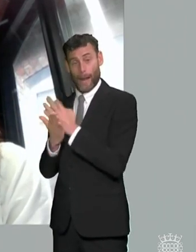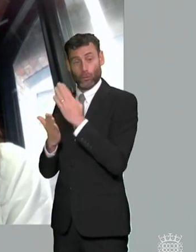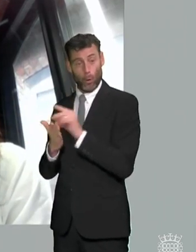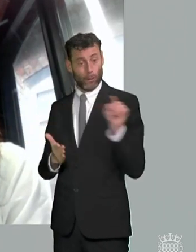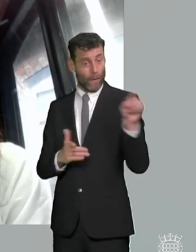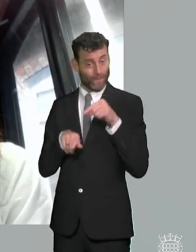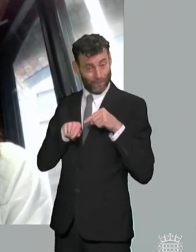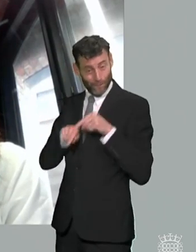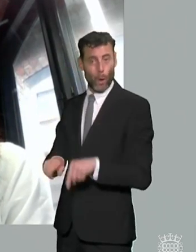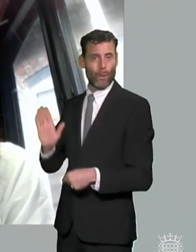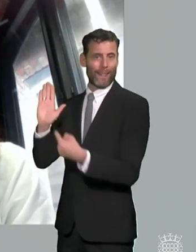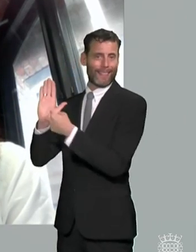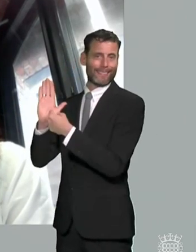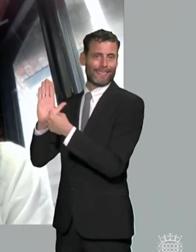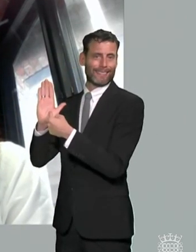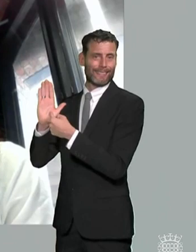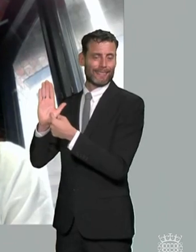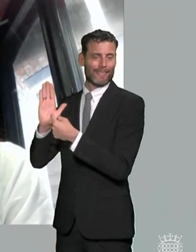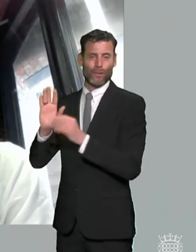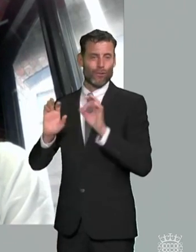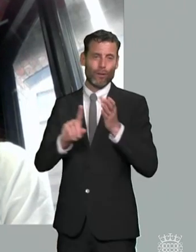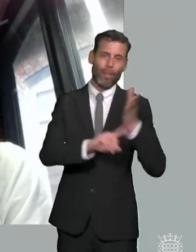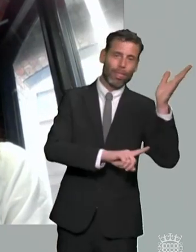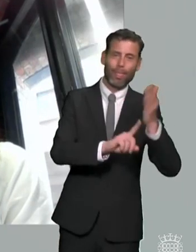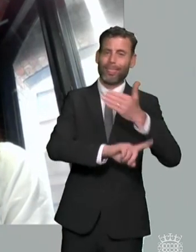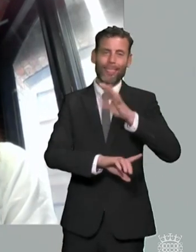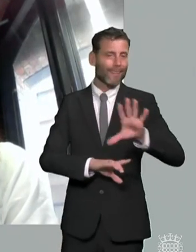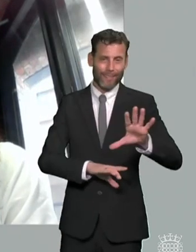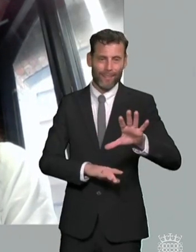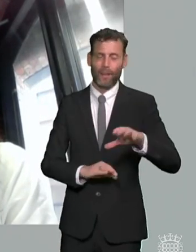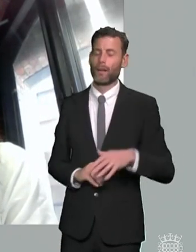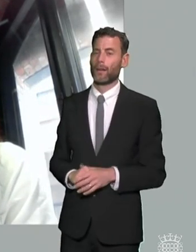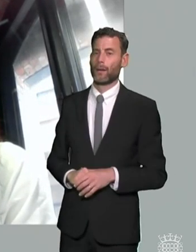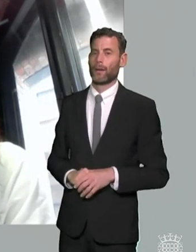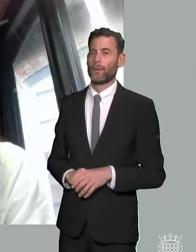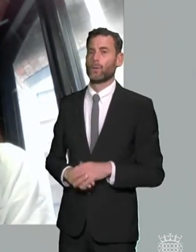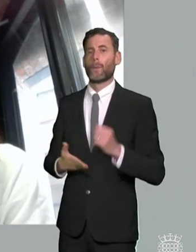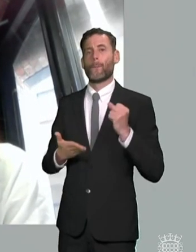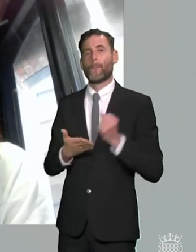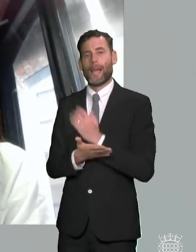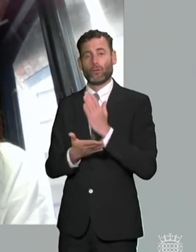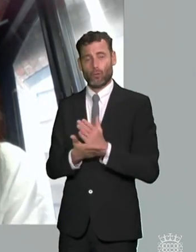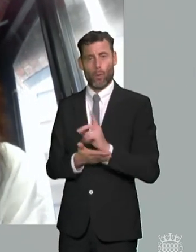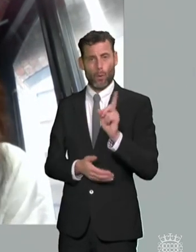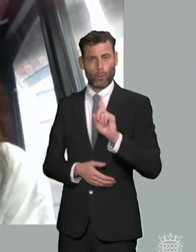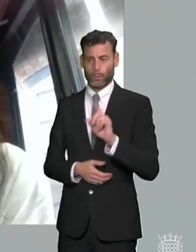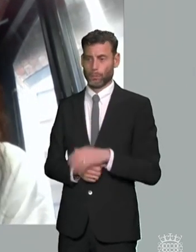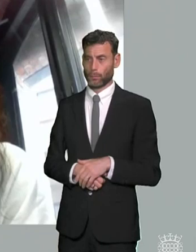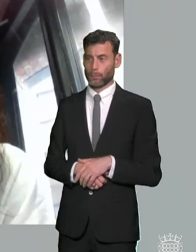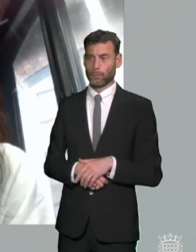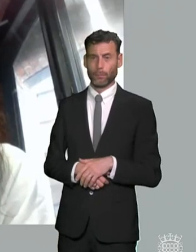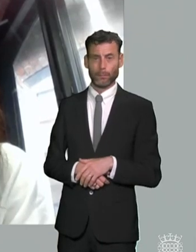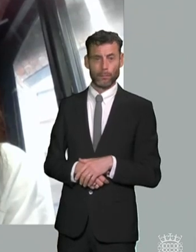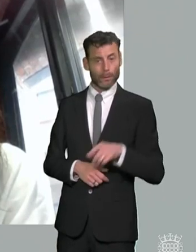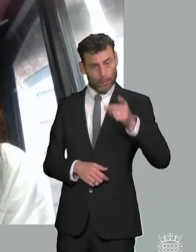um in play and and to make sure that those three organizations um are are effectively cooperating